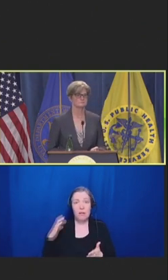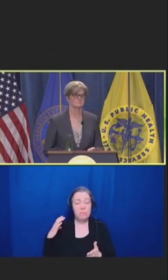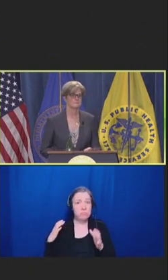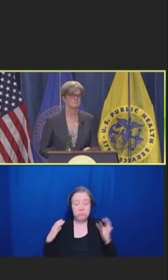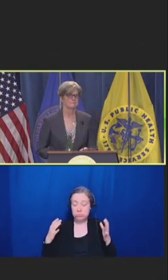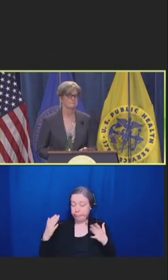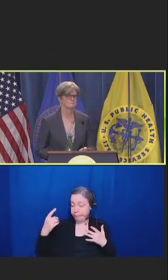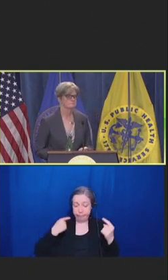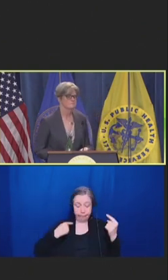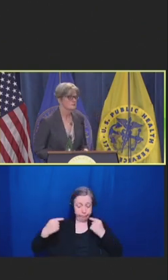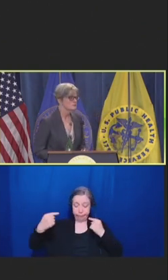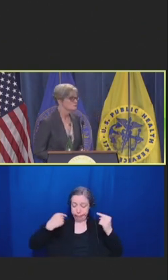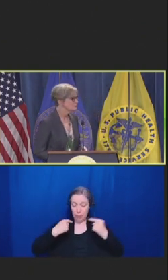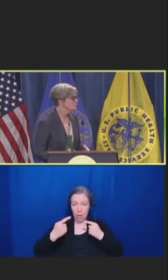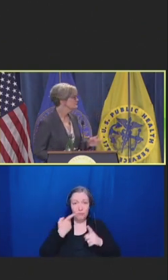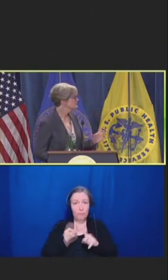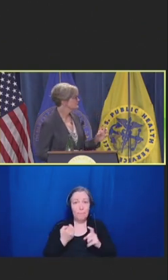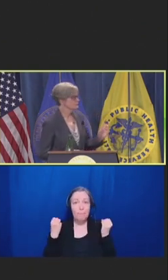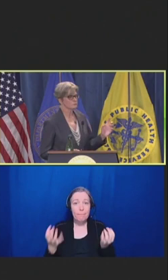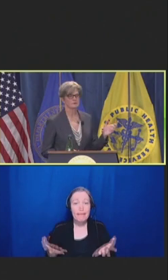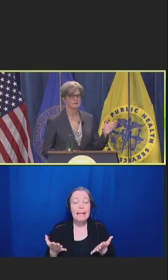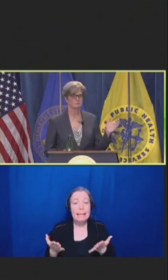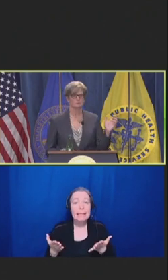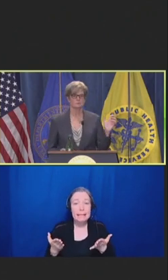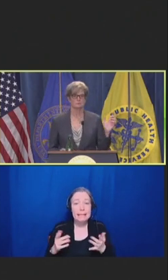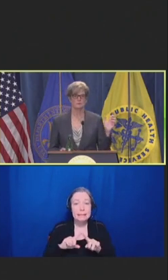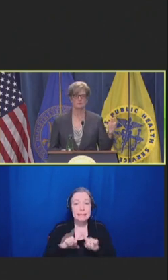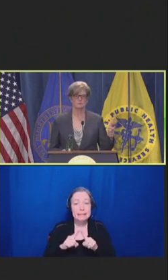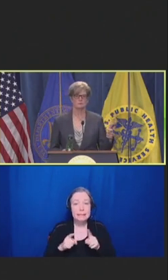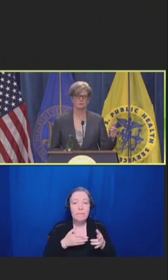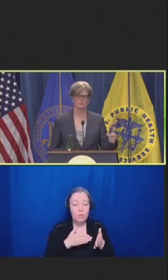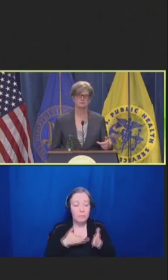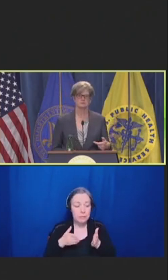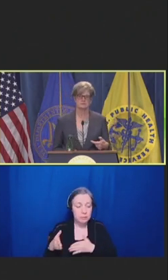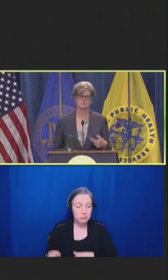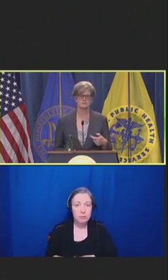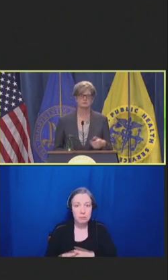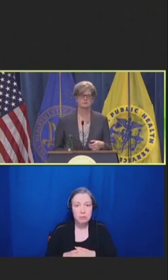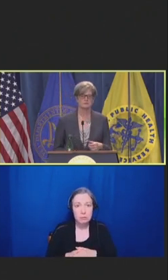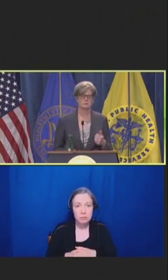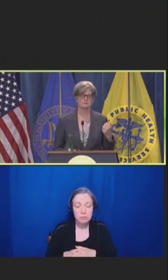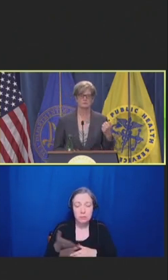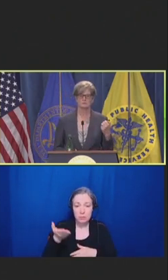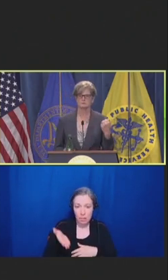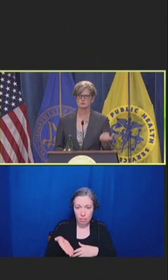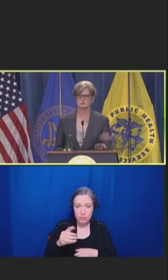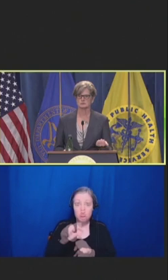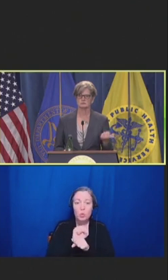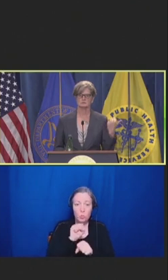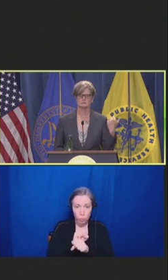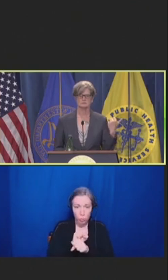So, this is some of the work that my organization has been doing with George Washington University,